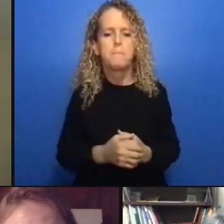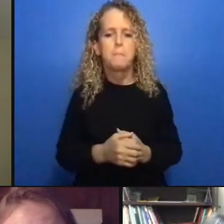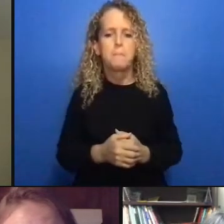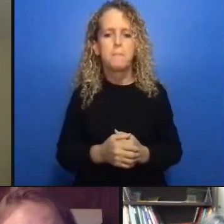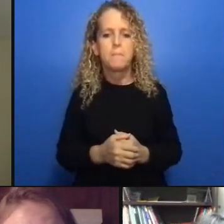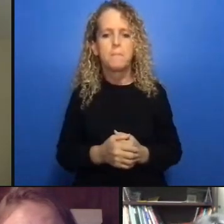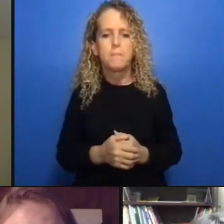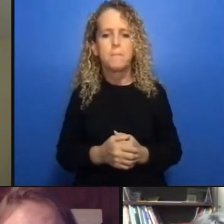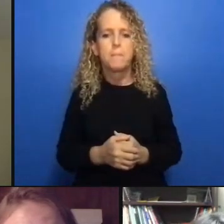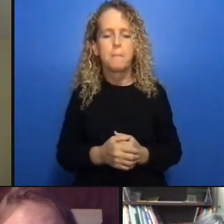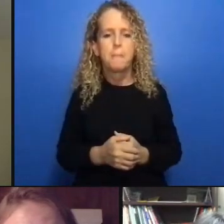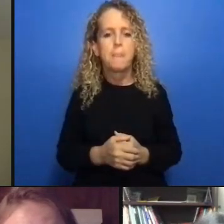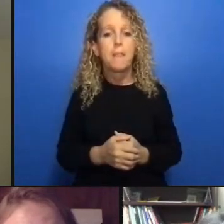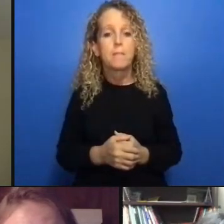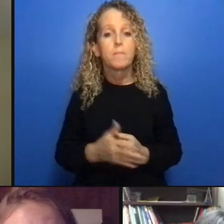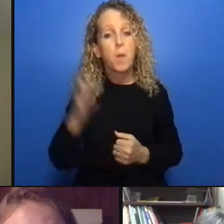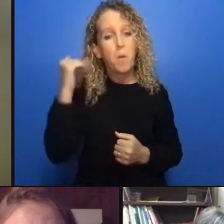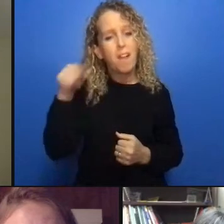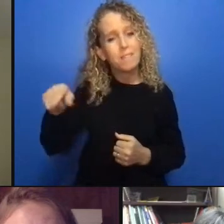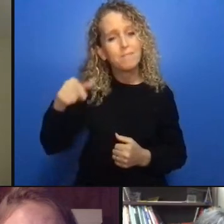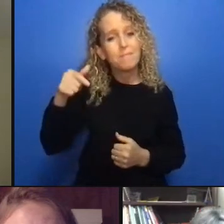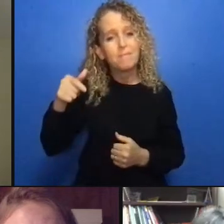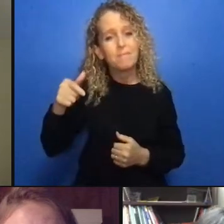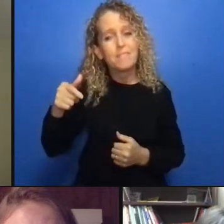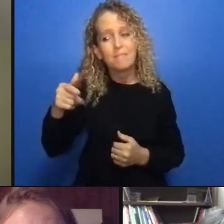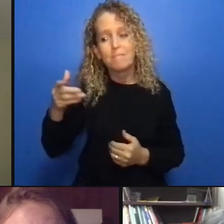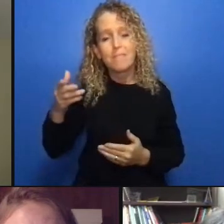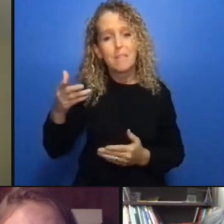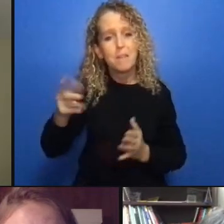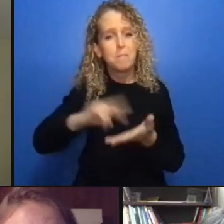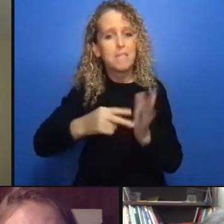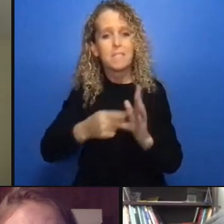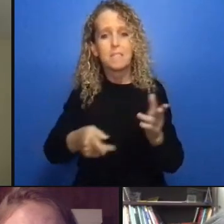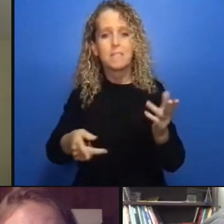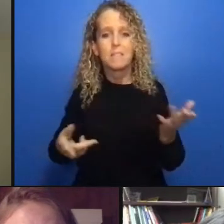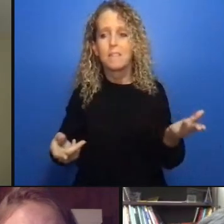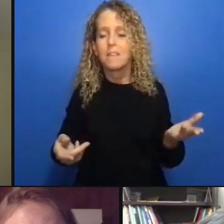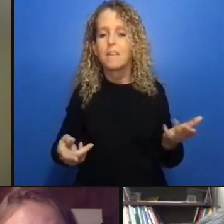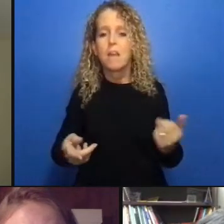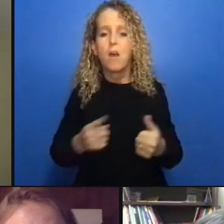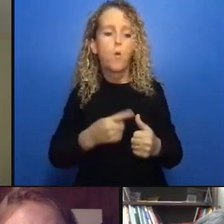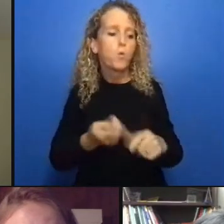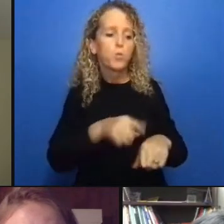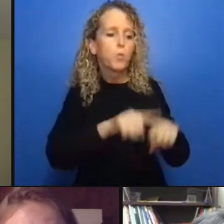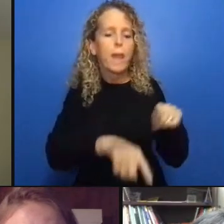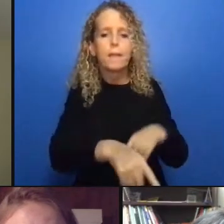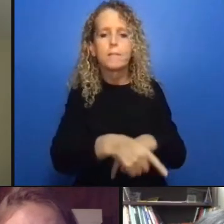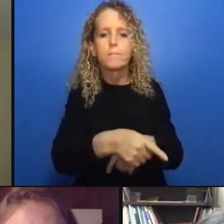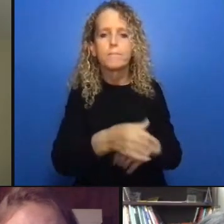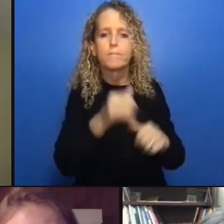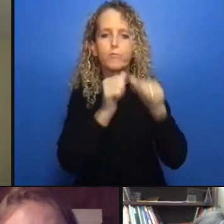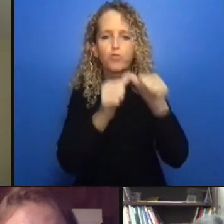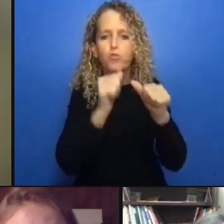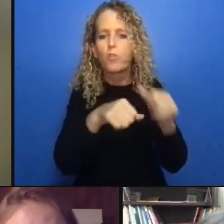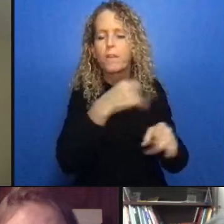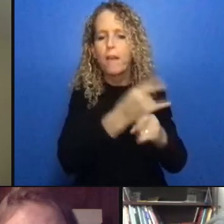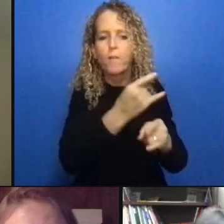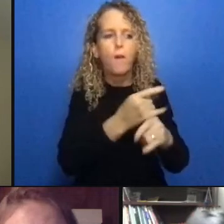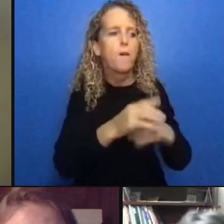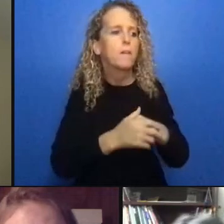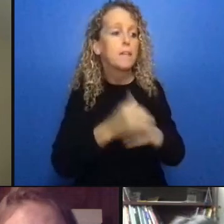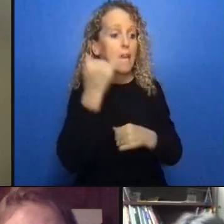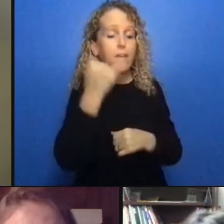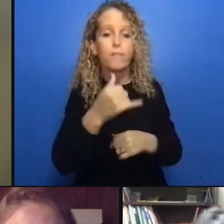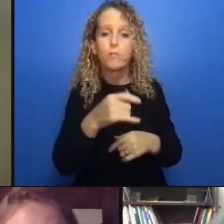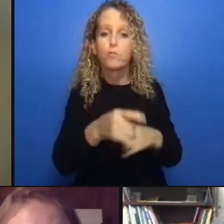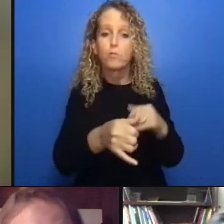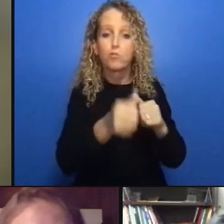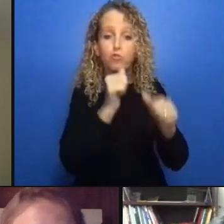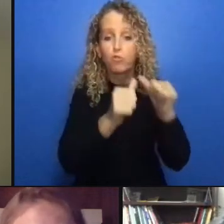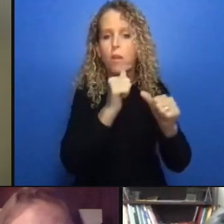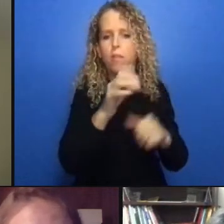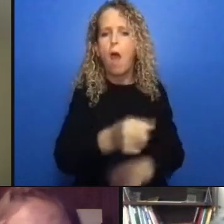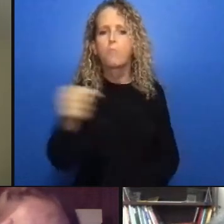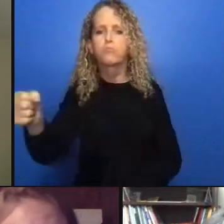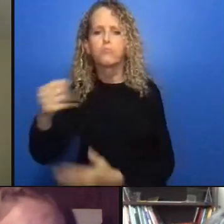supply and poisoned supply of drugs that folks are desperately you know enforced to rely on so that's